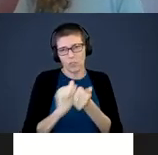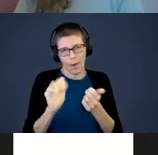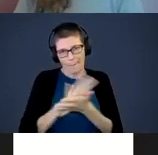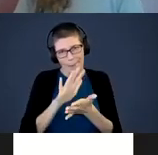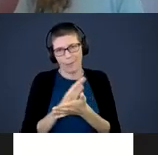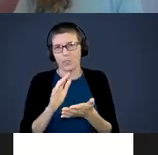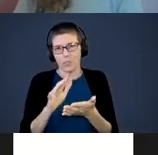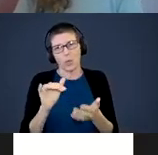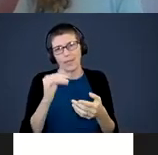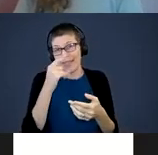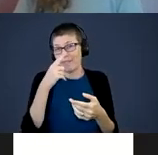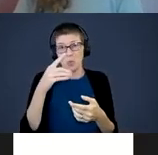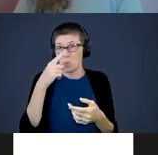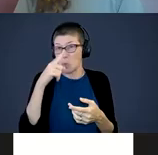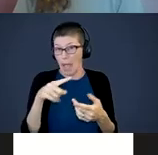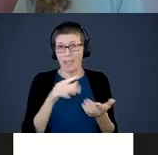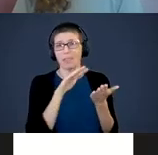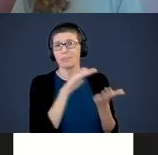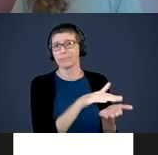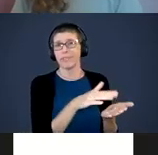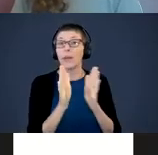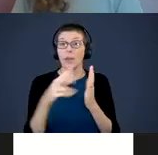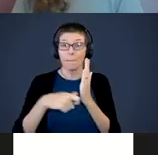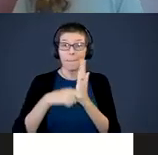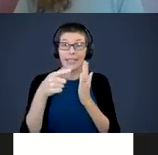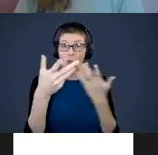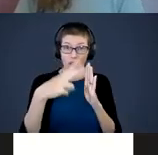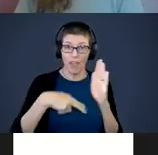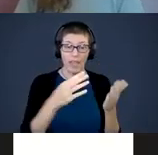But if you have magazines you already read, put them in a place your baby can get to so